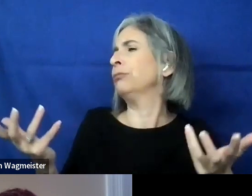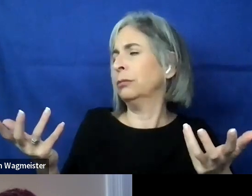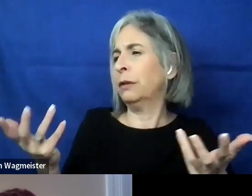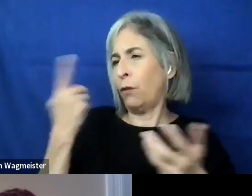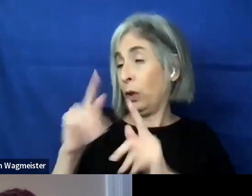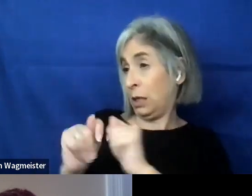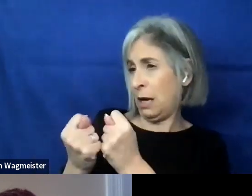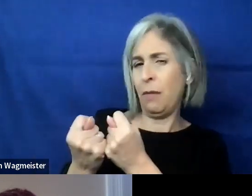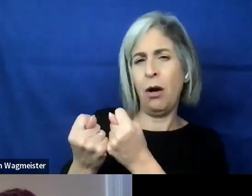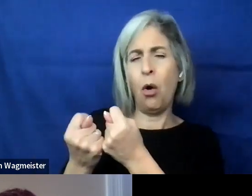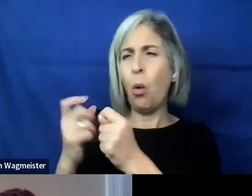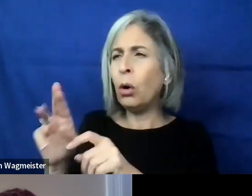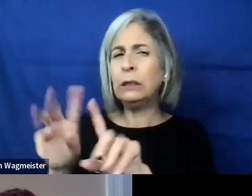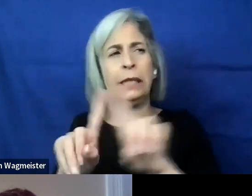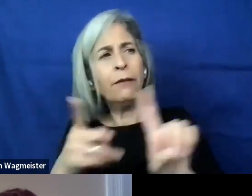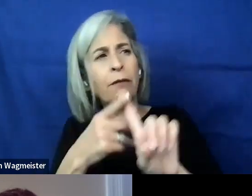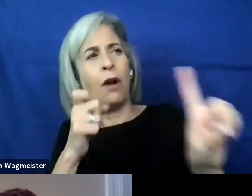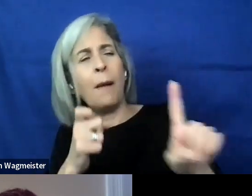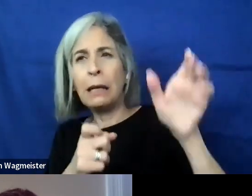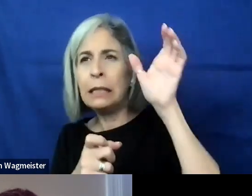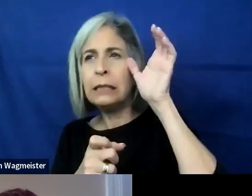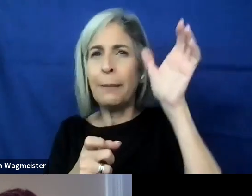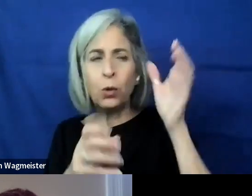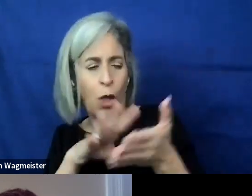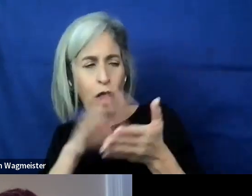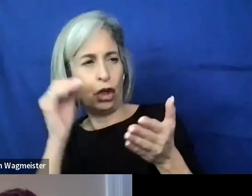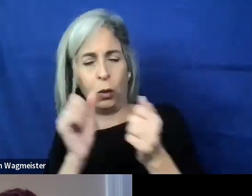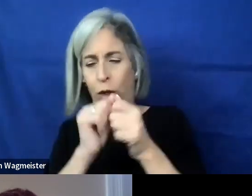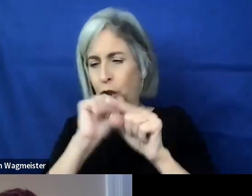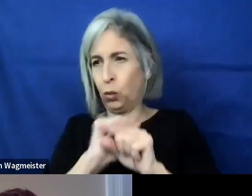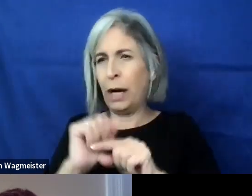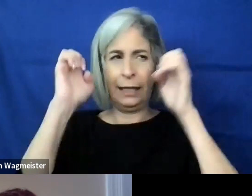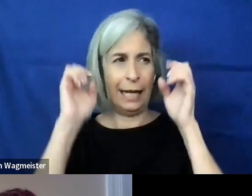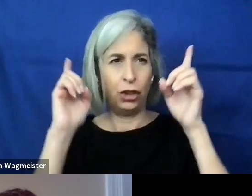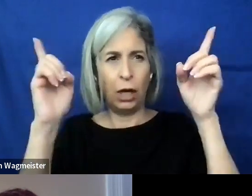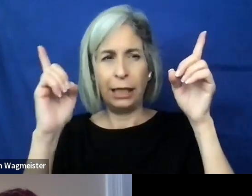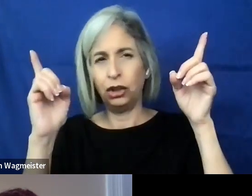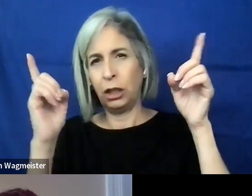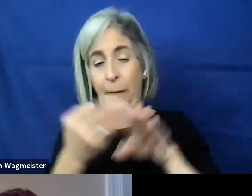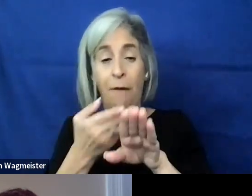that might differ from conceptual learning in training and education? Before experience?